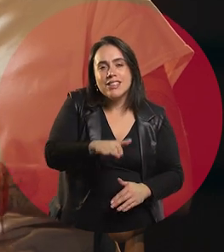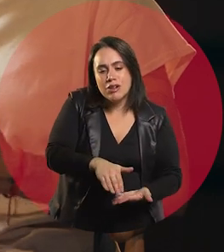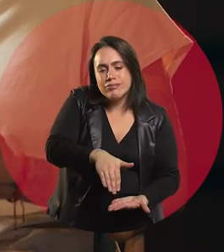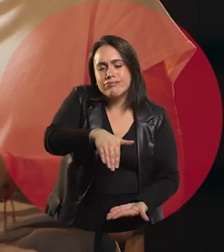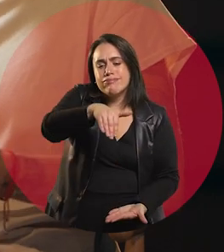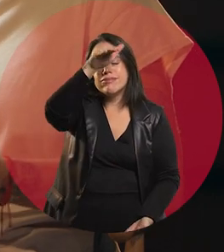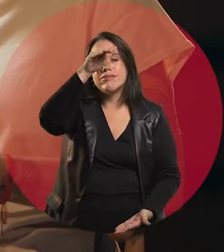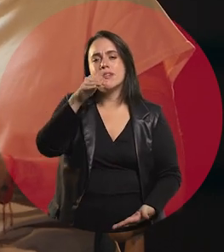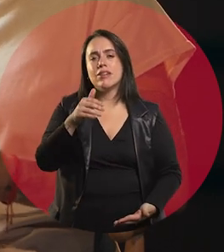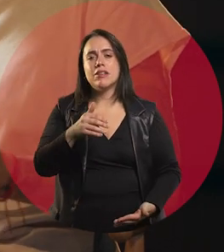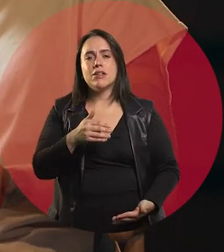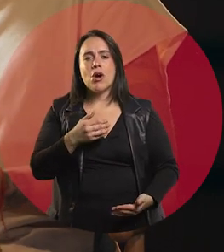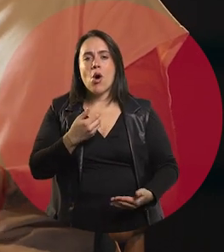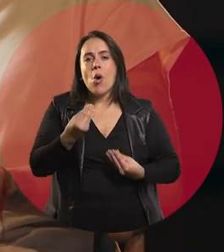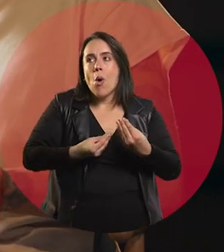and how you got that passion,